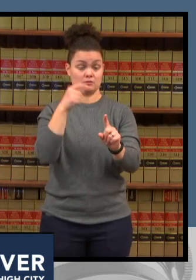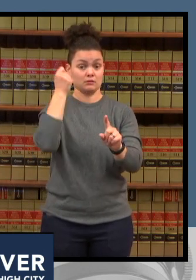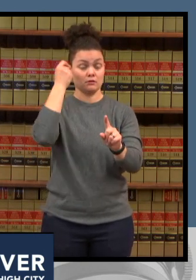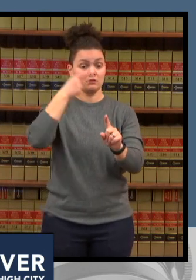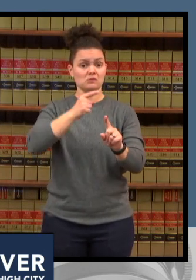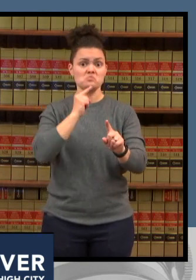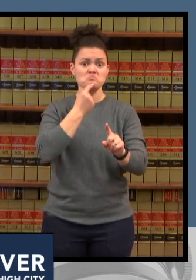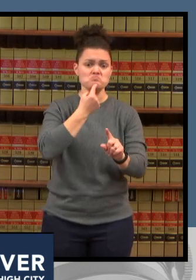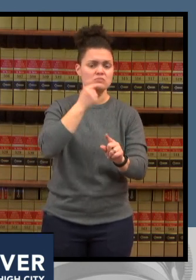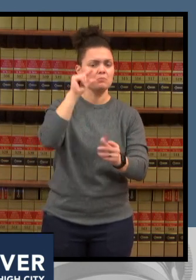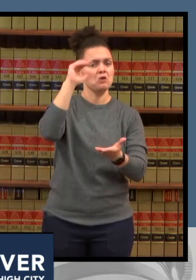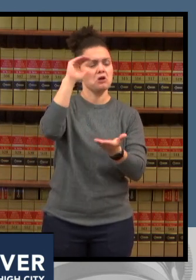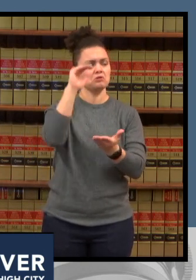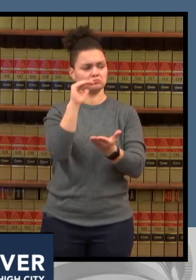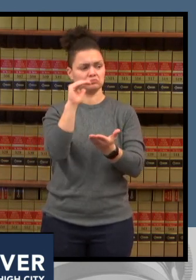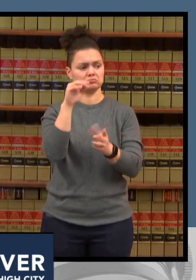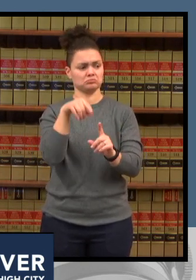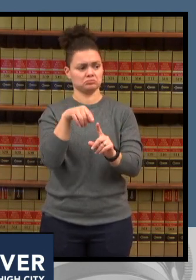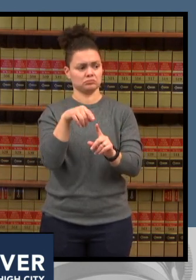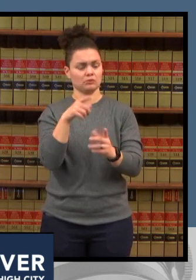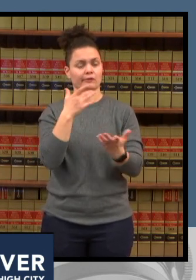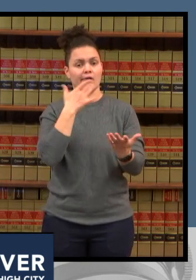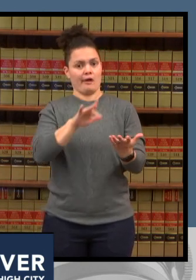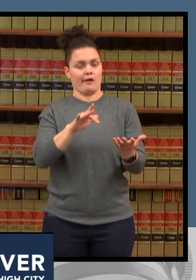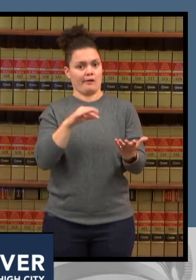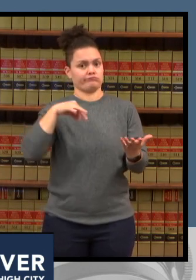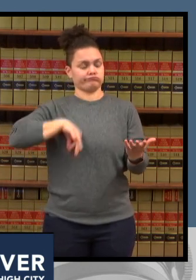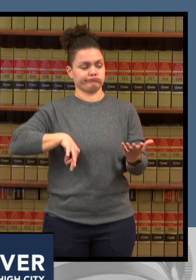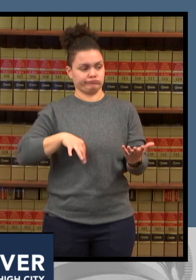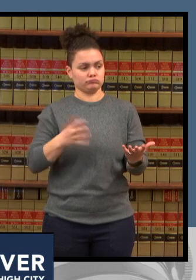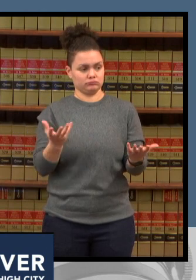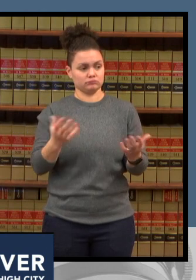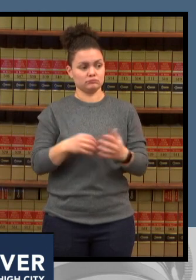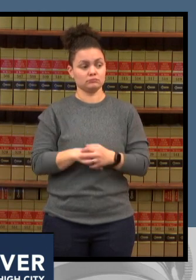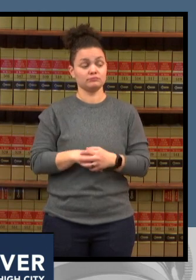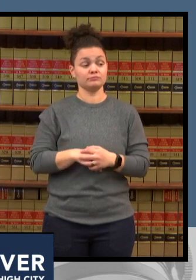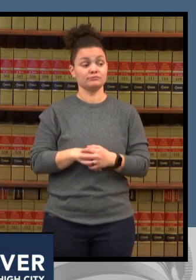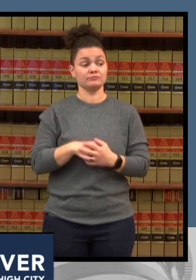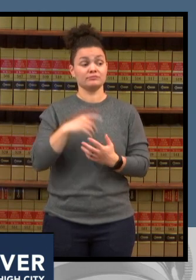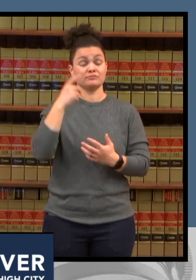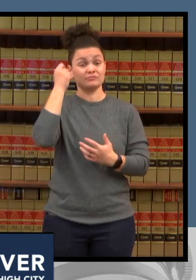higher this is the highest we've been at any point in this pandemic however it does seem that they're